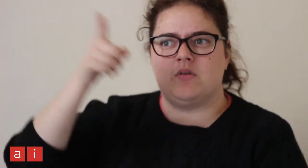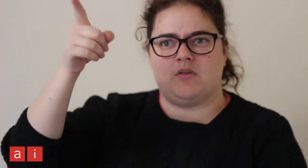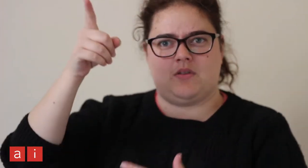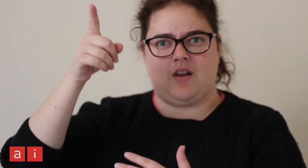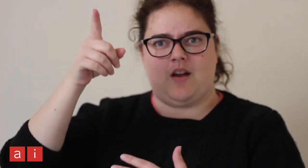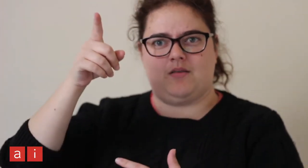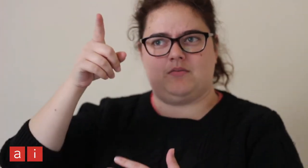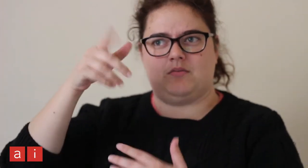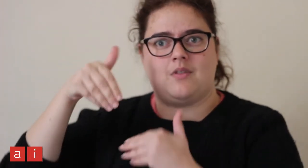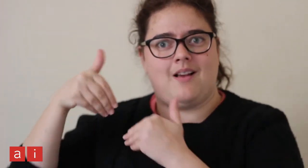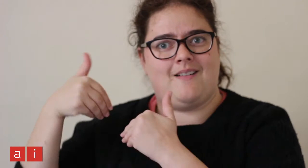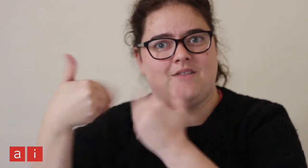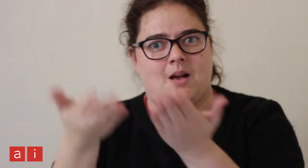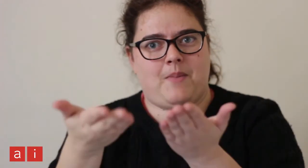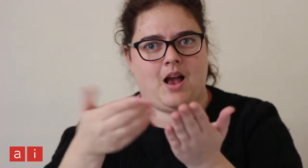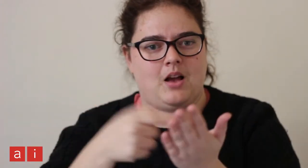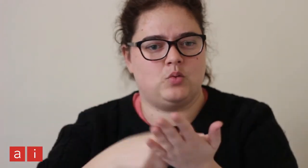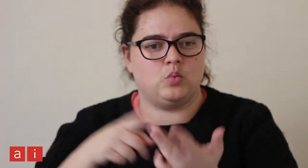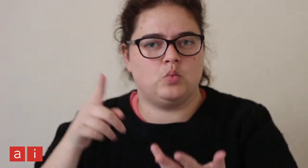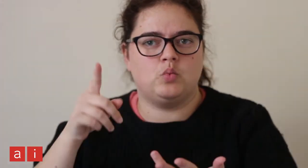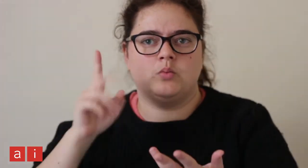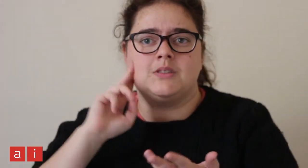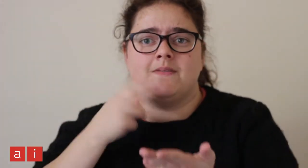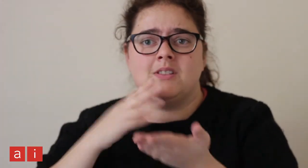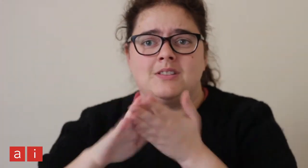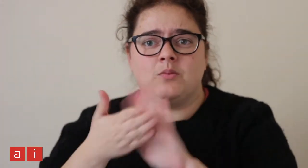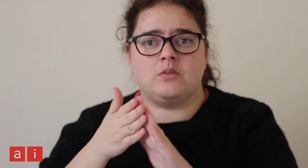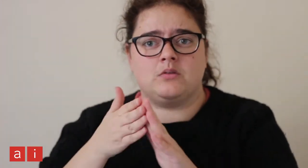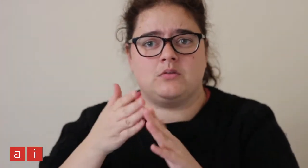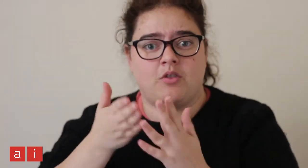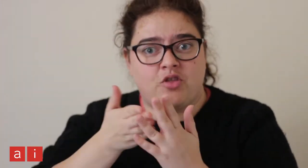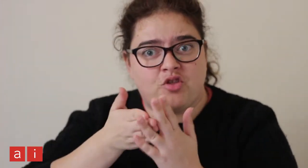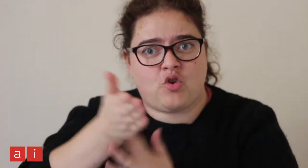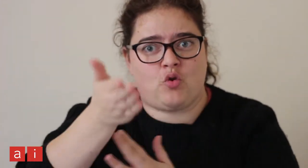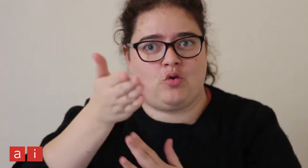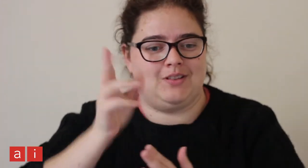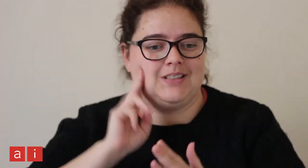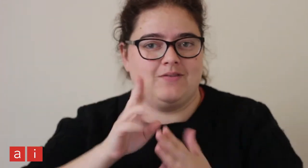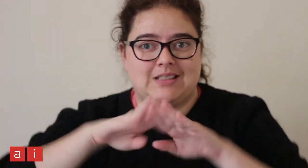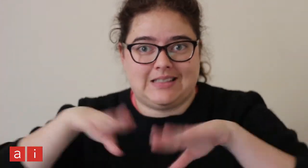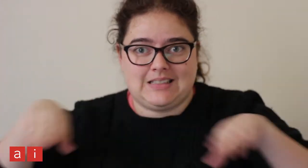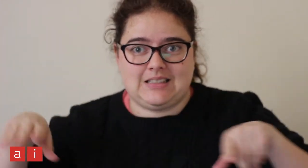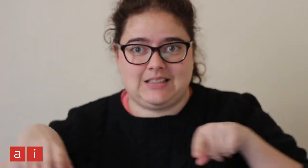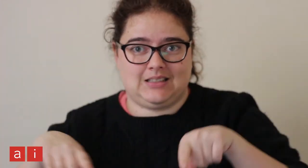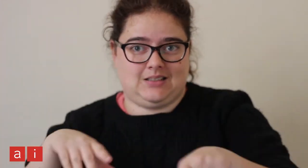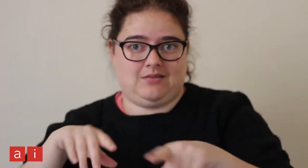They were giving back to the Deaf community through deaf children.